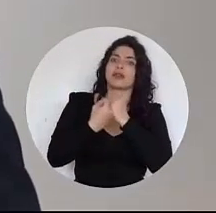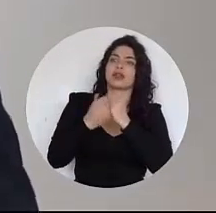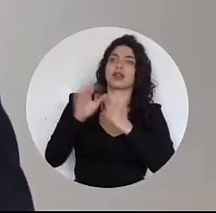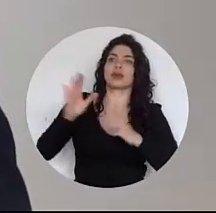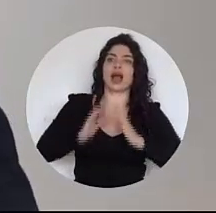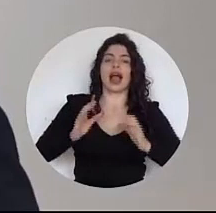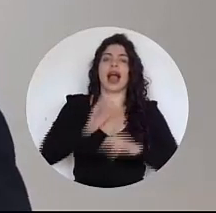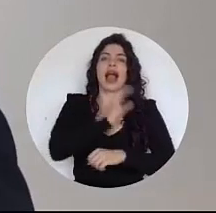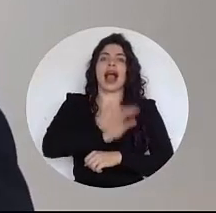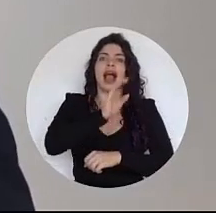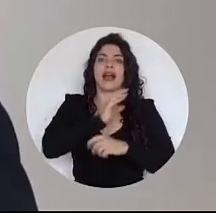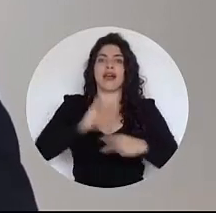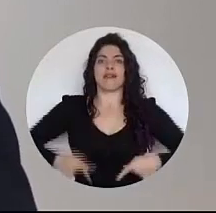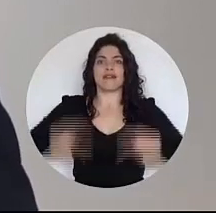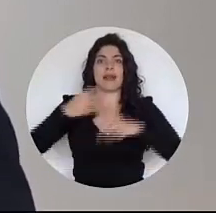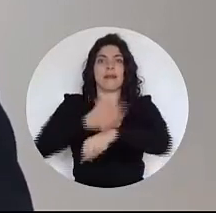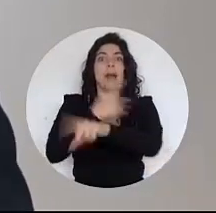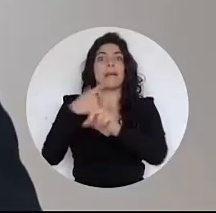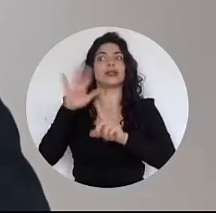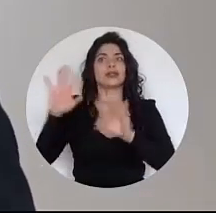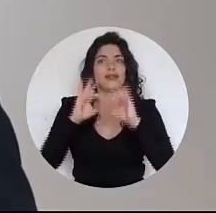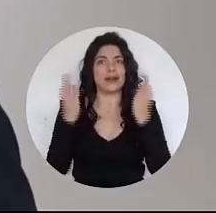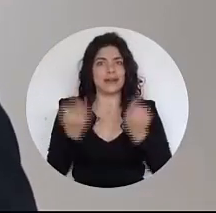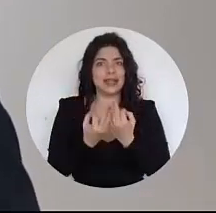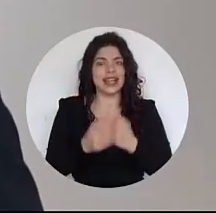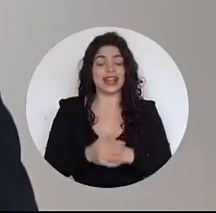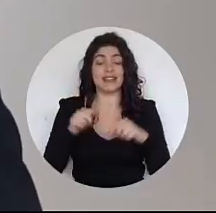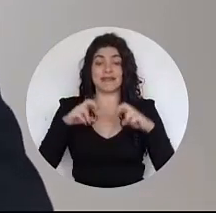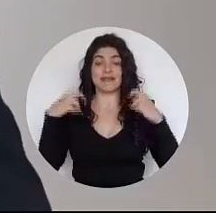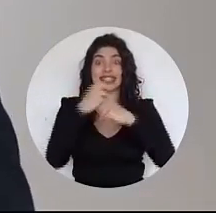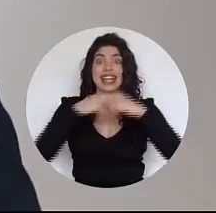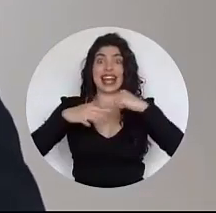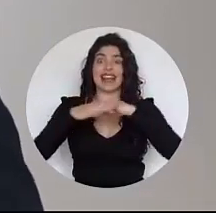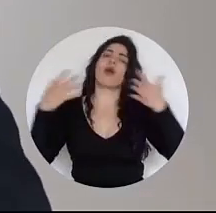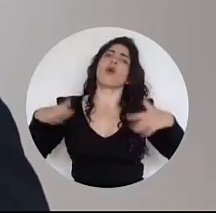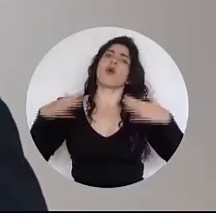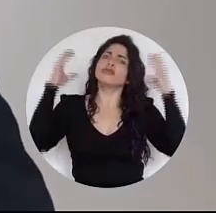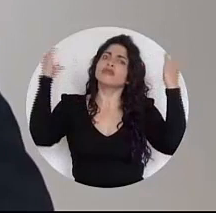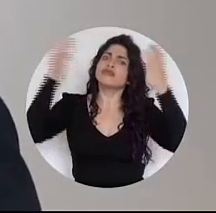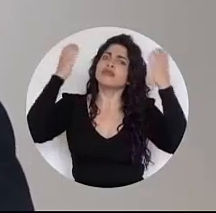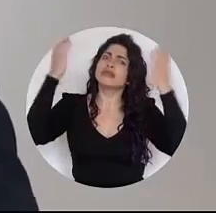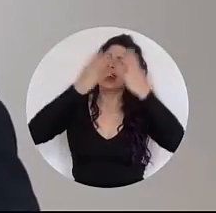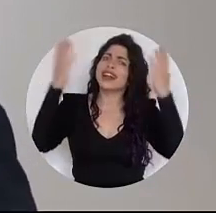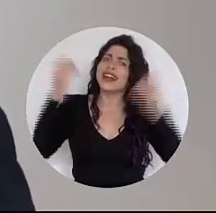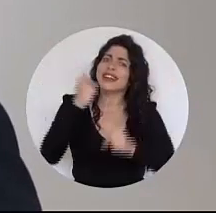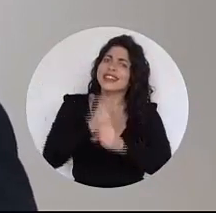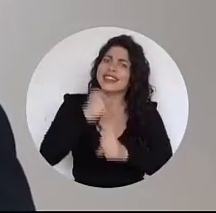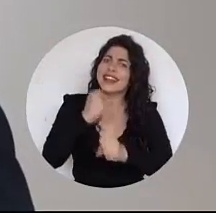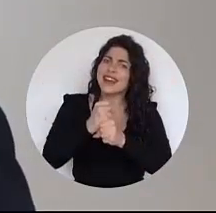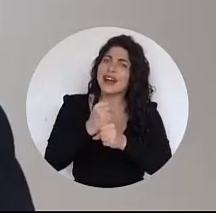of your quality of life and that of your families, from Mesa Caribe we celebrate the great work that you